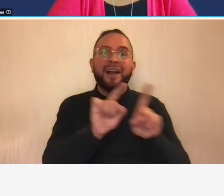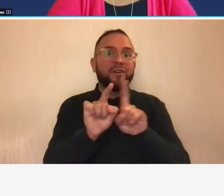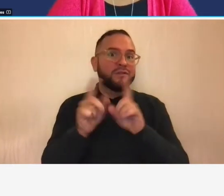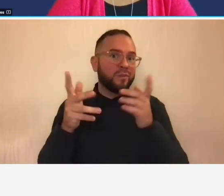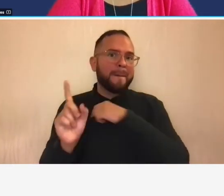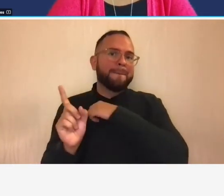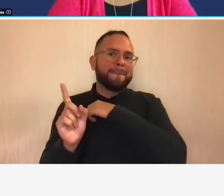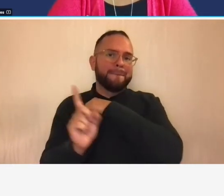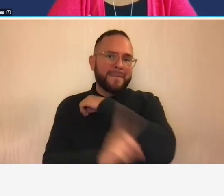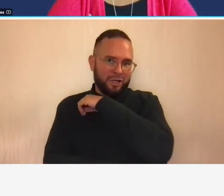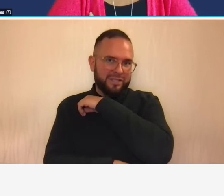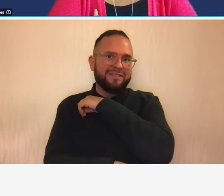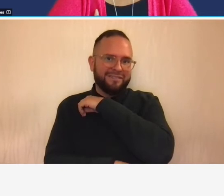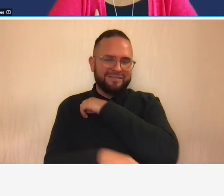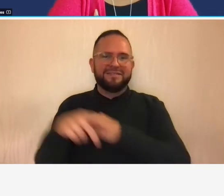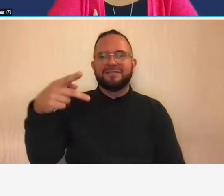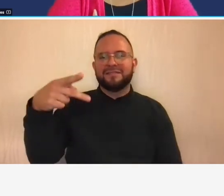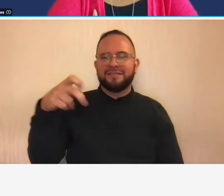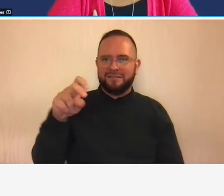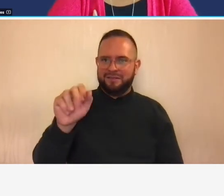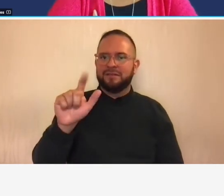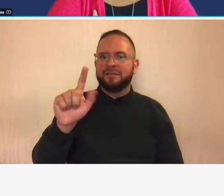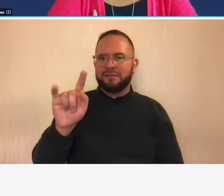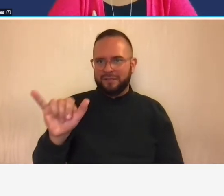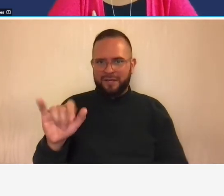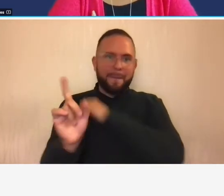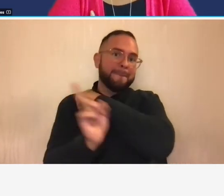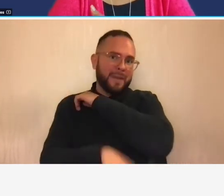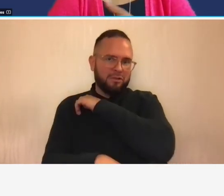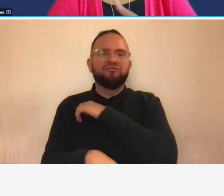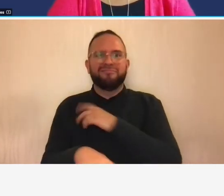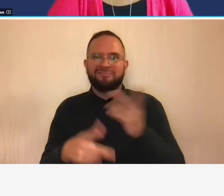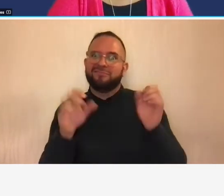um you know they start listening when they hear that penalties can be assessed so if you have